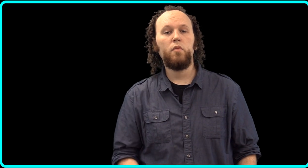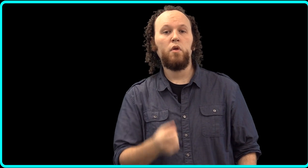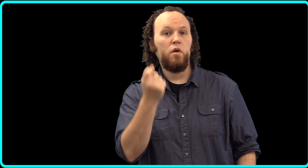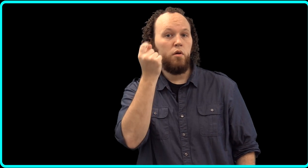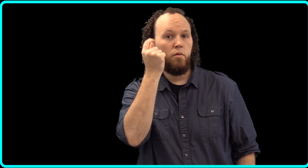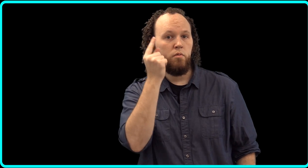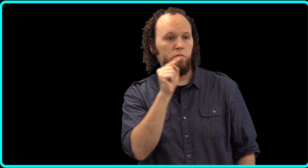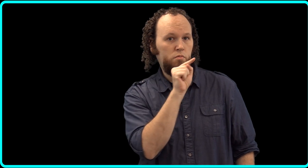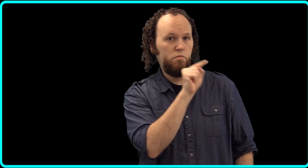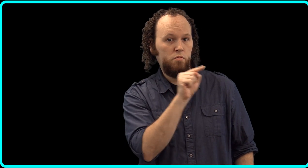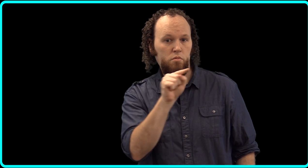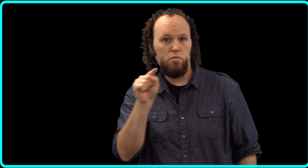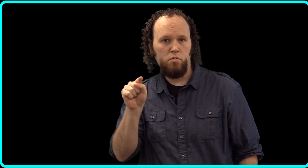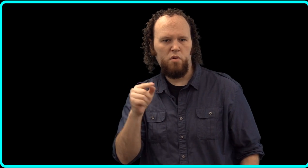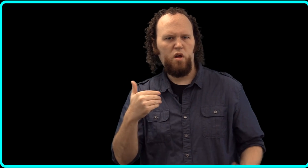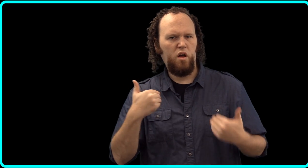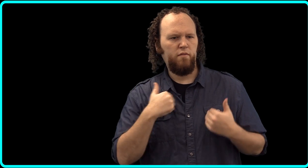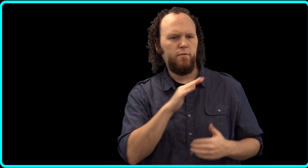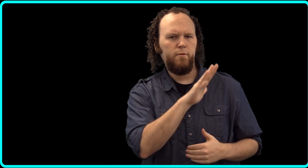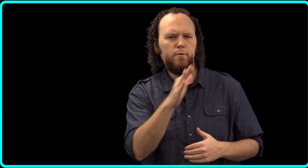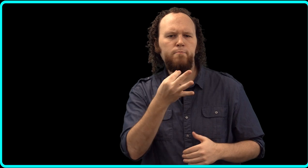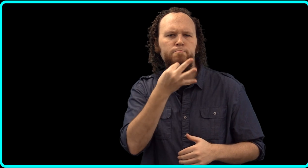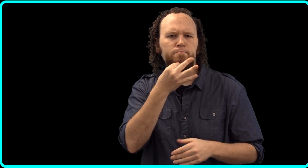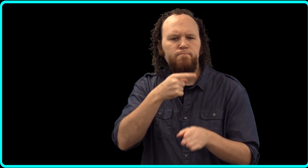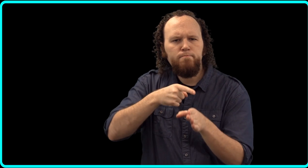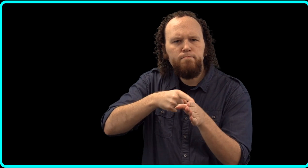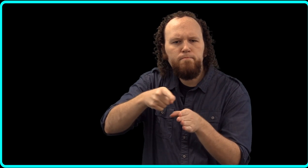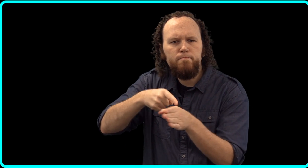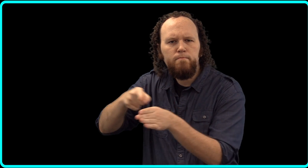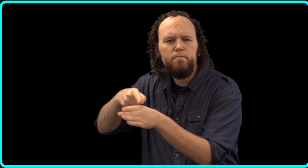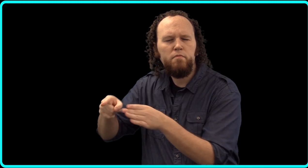Each librarian specializes in specific fields of study.